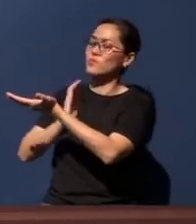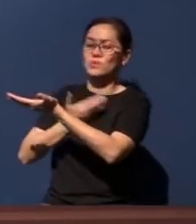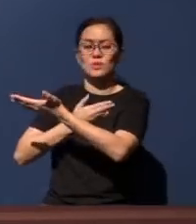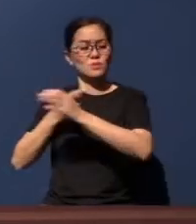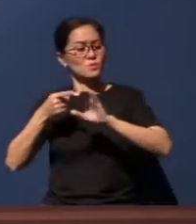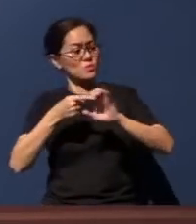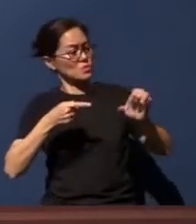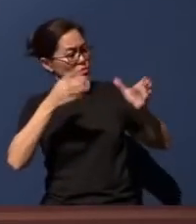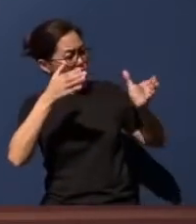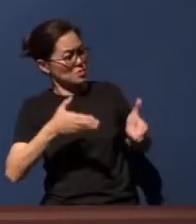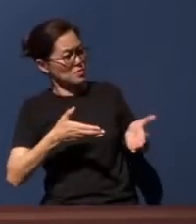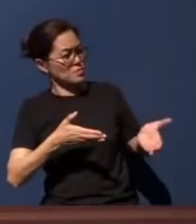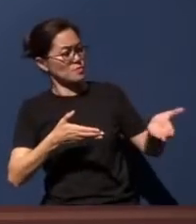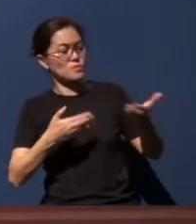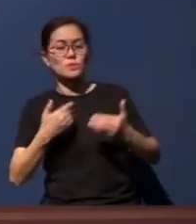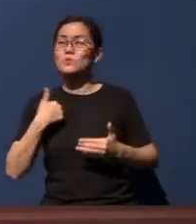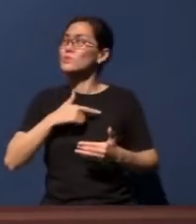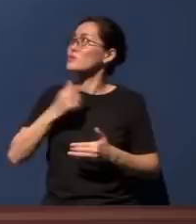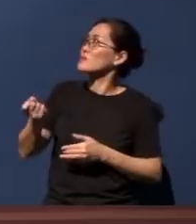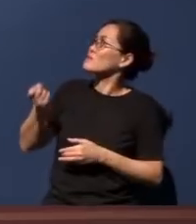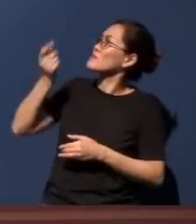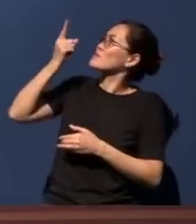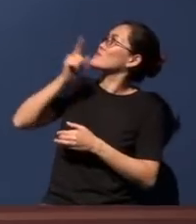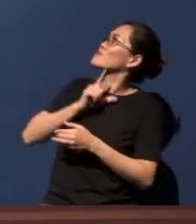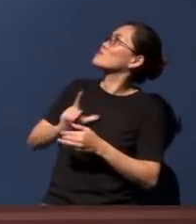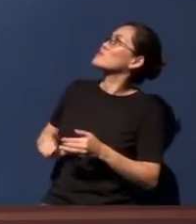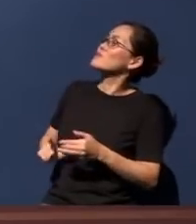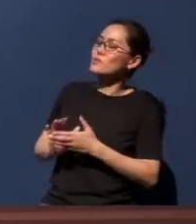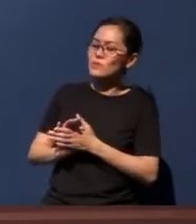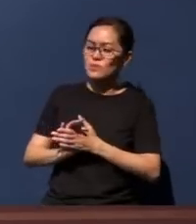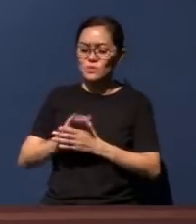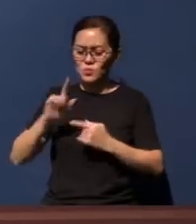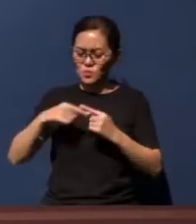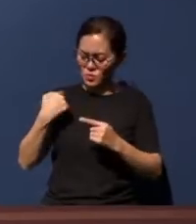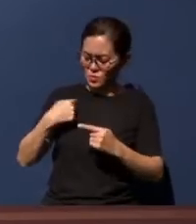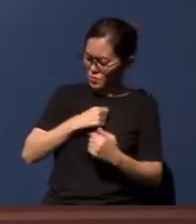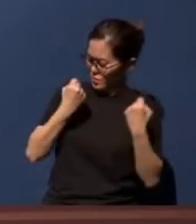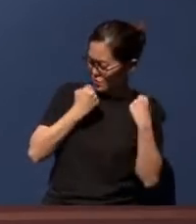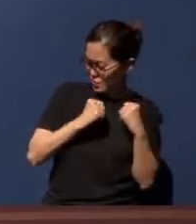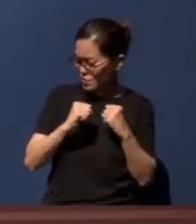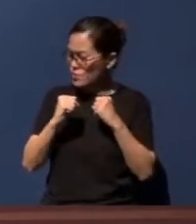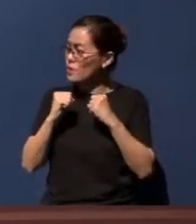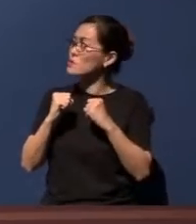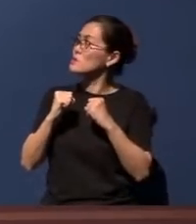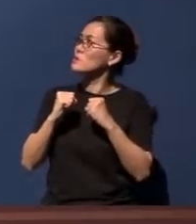And we understand therefore, Lord, that in the midst of struggles, in the midst of challenges